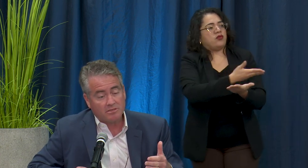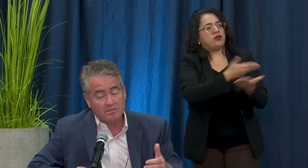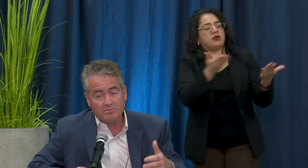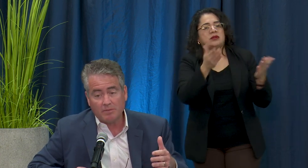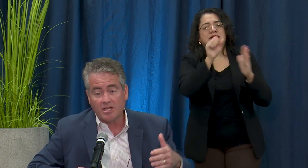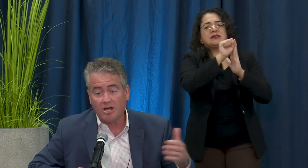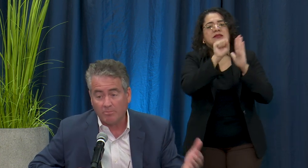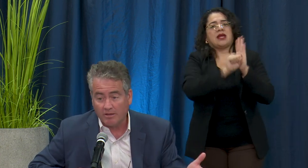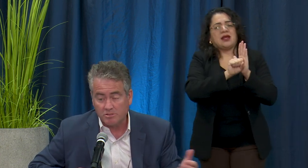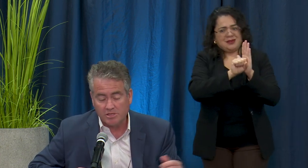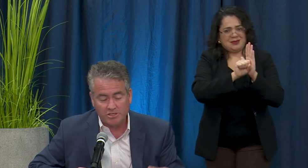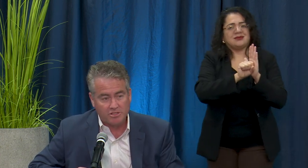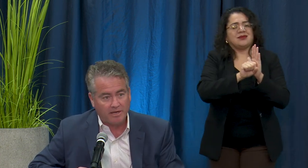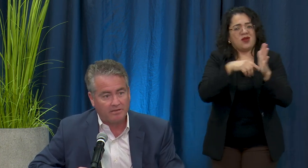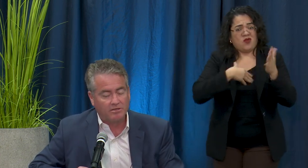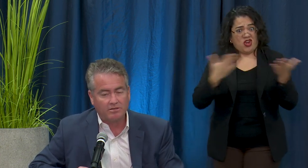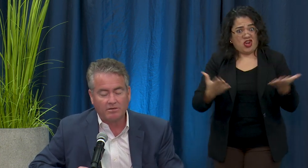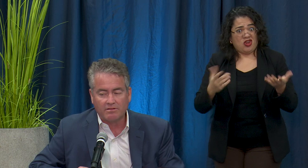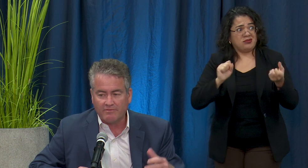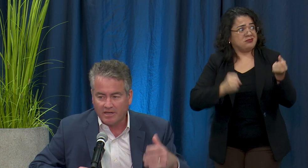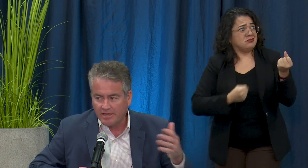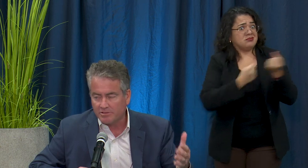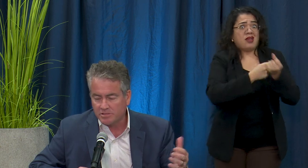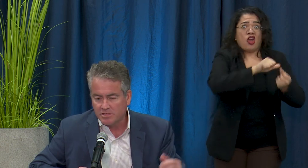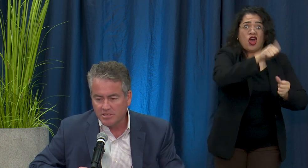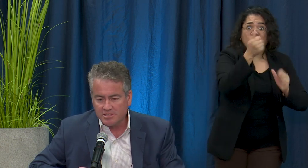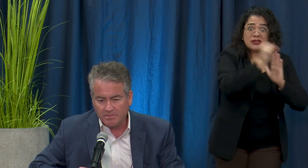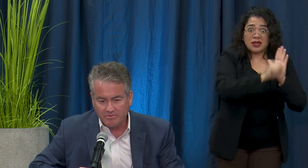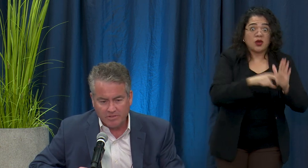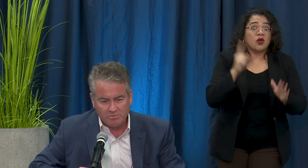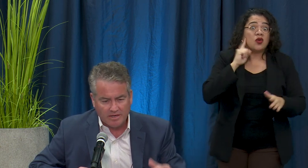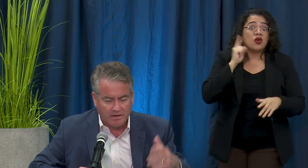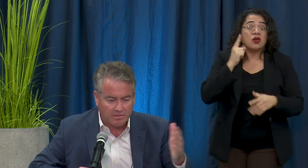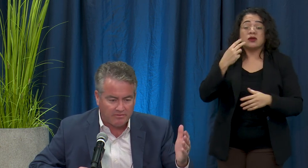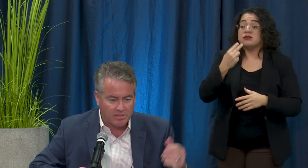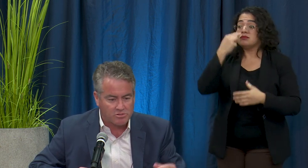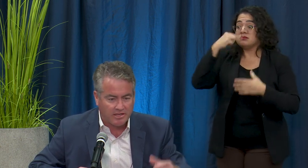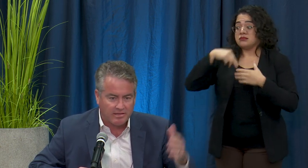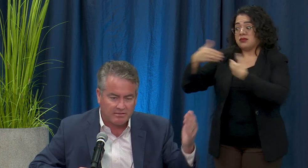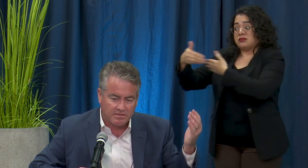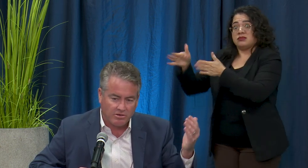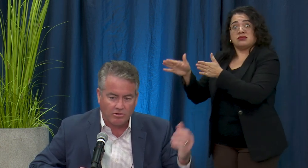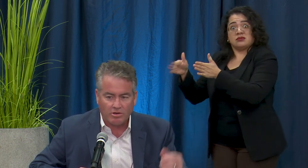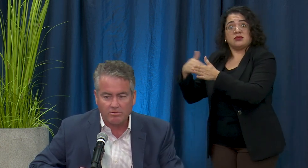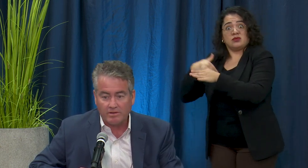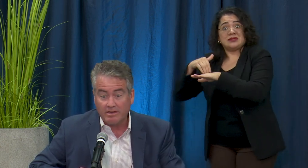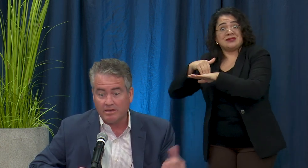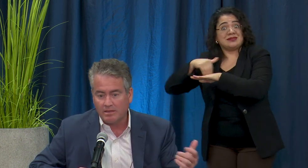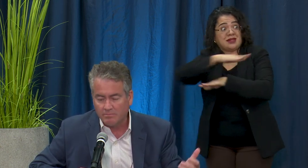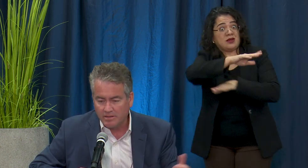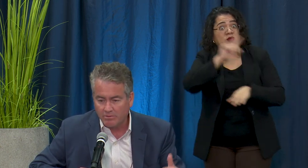sometimes help other states. You might have heard of the ventilators some of which went out I believe yesterday to New York where they needed them. They were